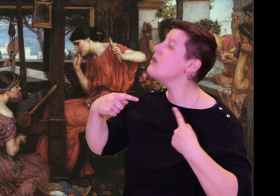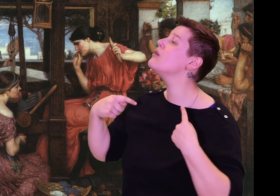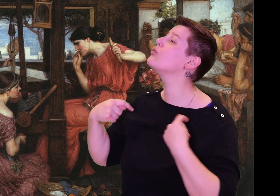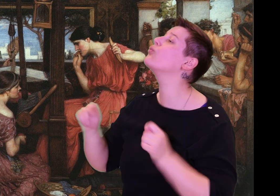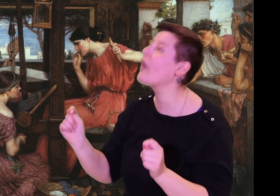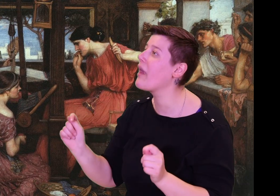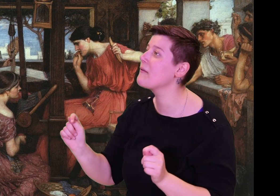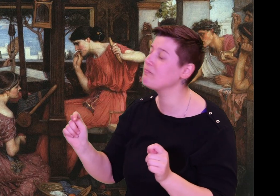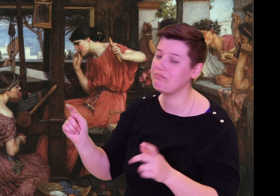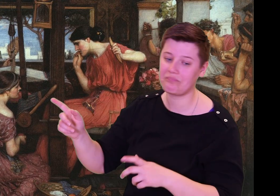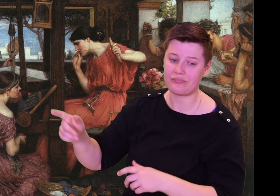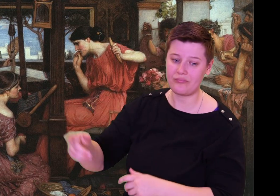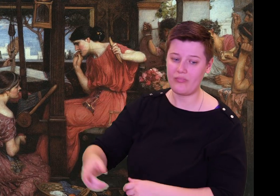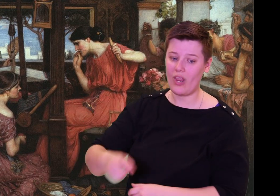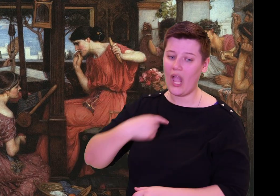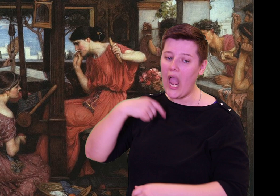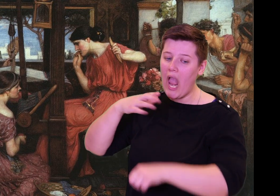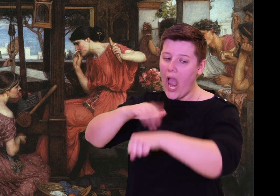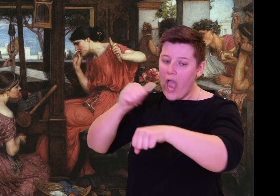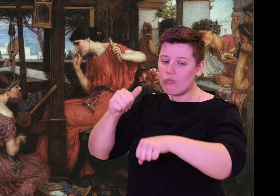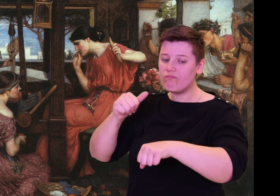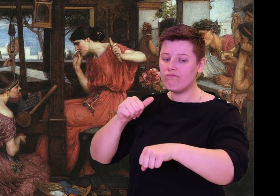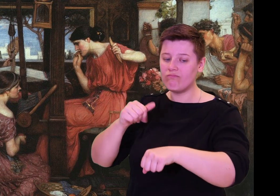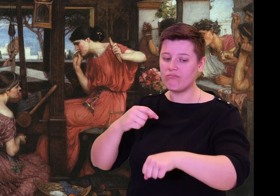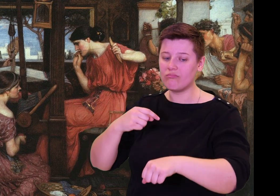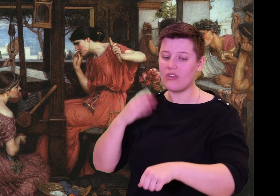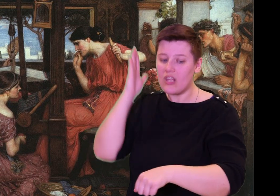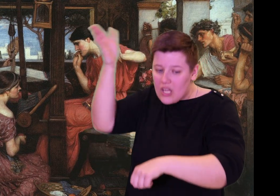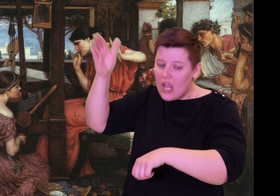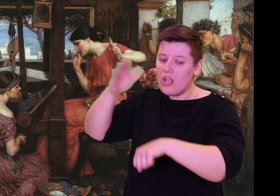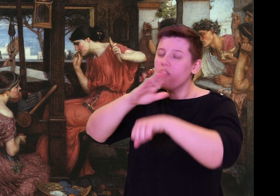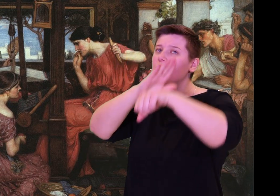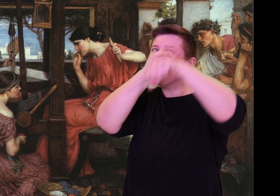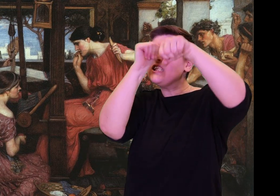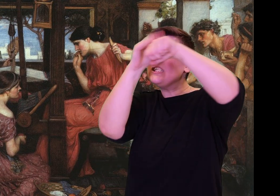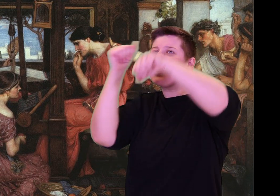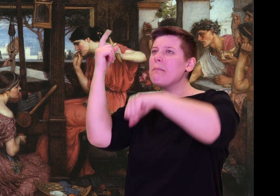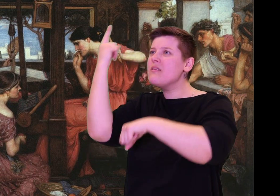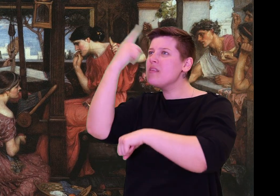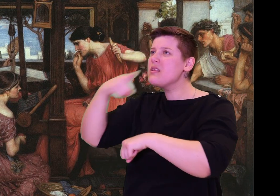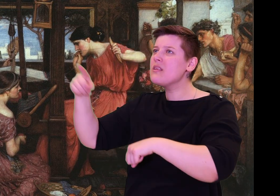from the mountain peak. At first they hovered on the breath of wind, close by